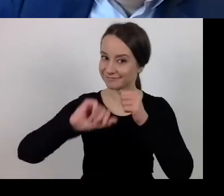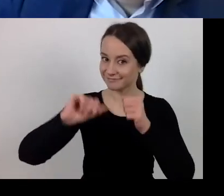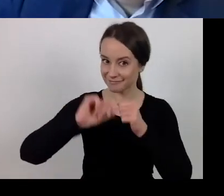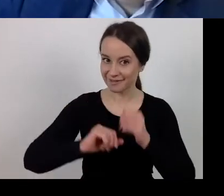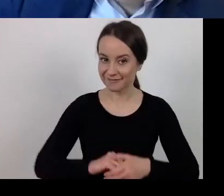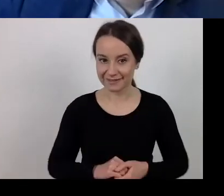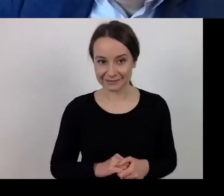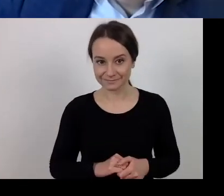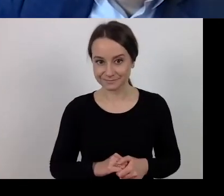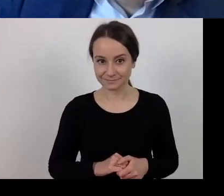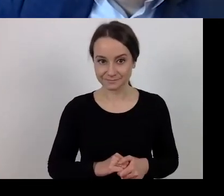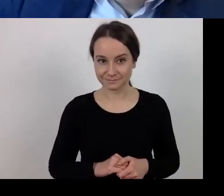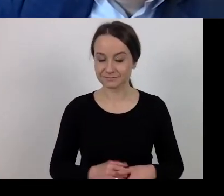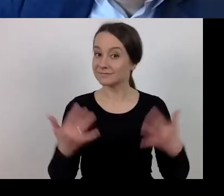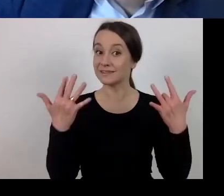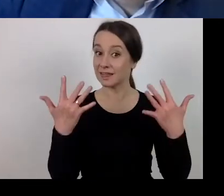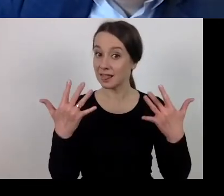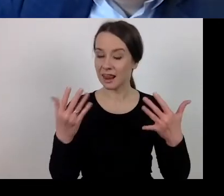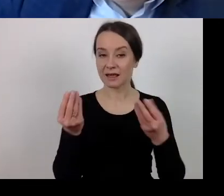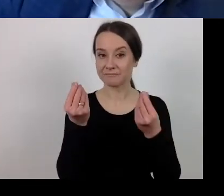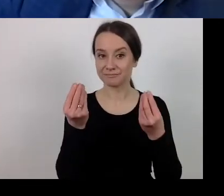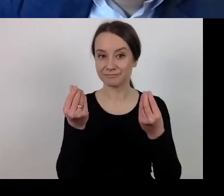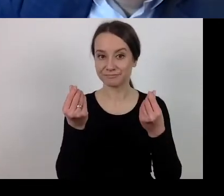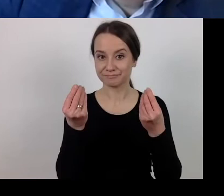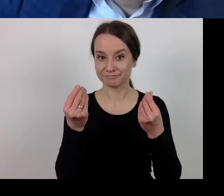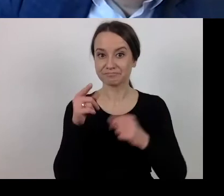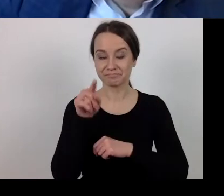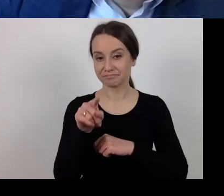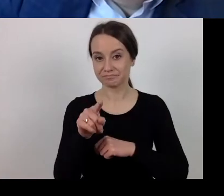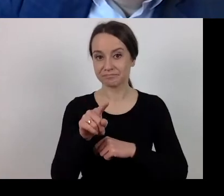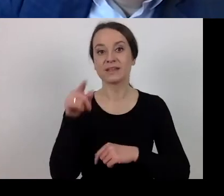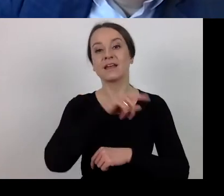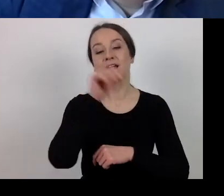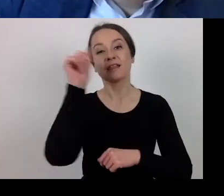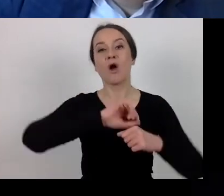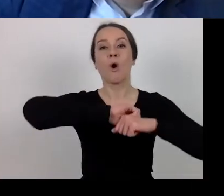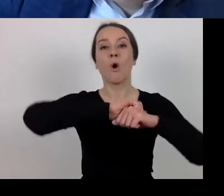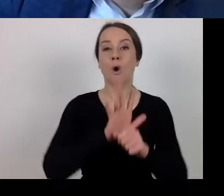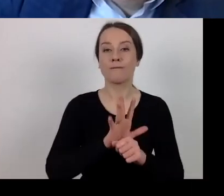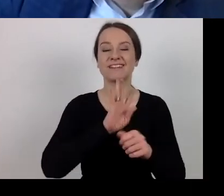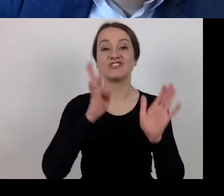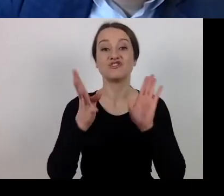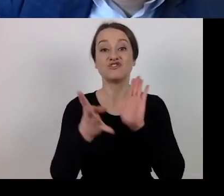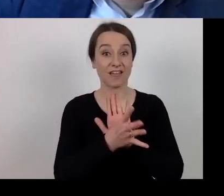how much funding has your company received due to COVID-19.